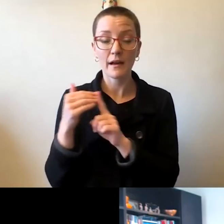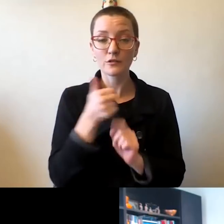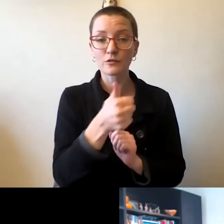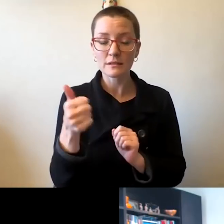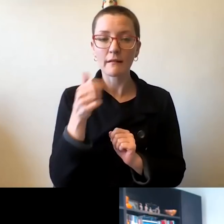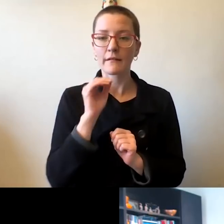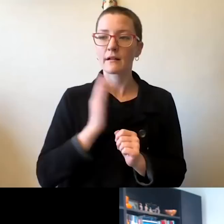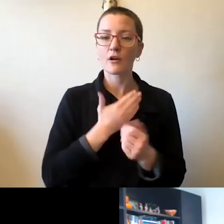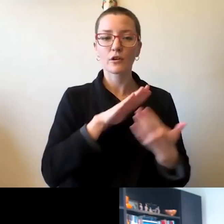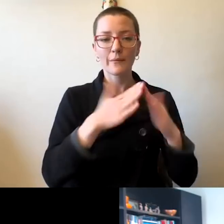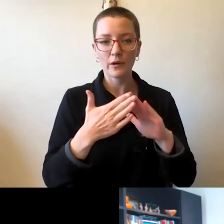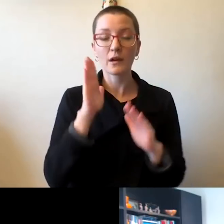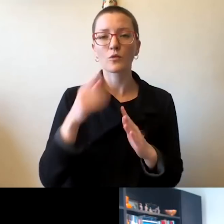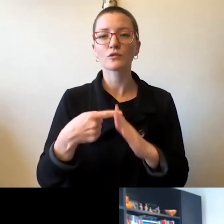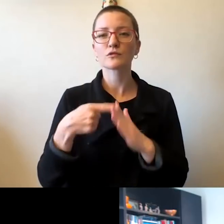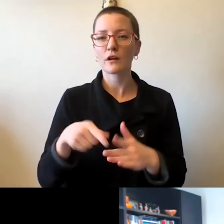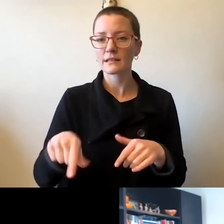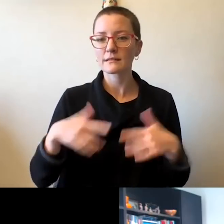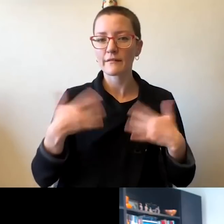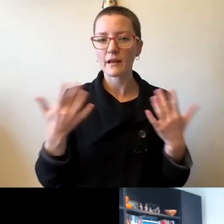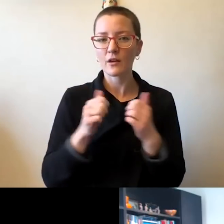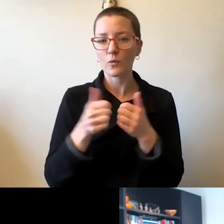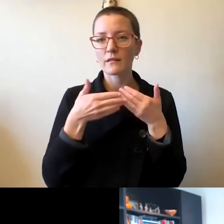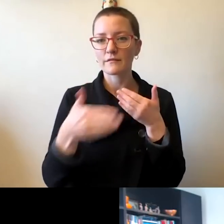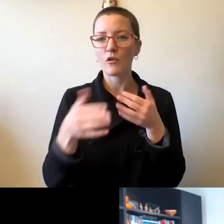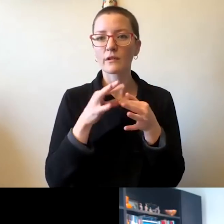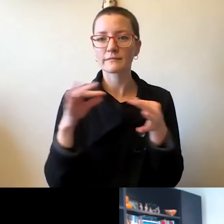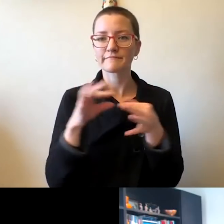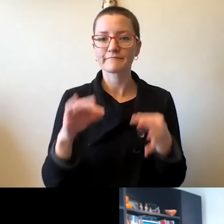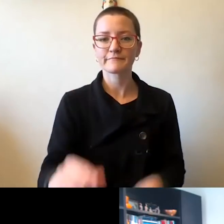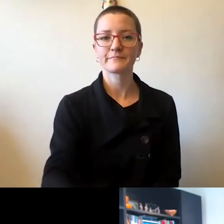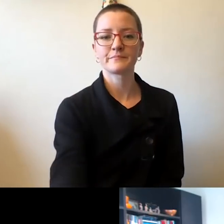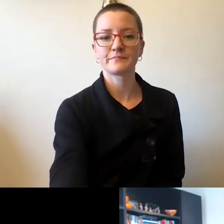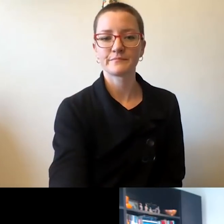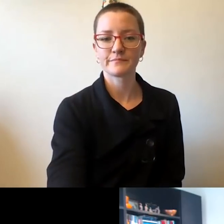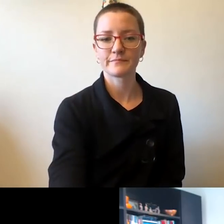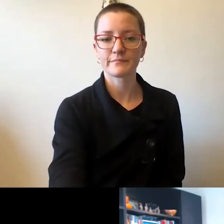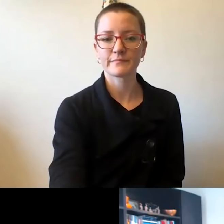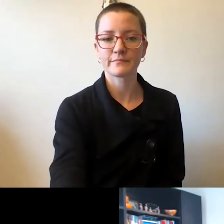we will begin this event with the following statements.